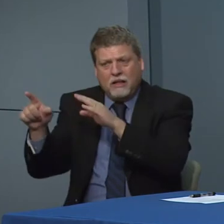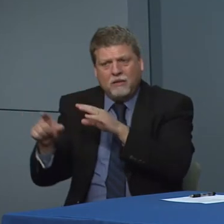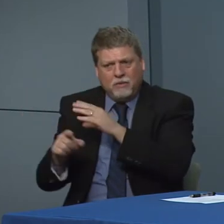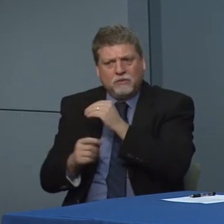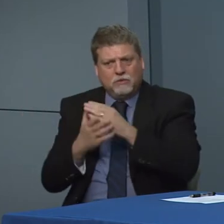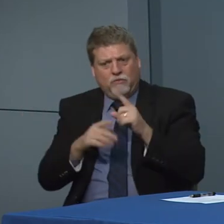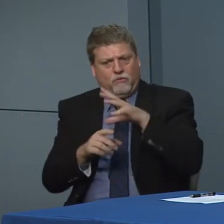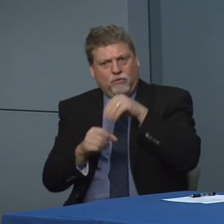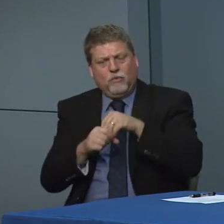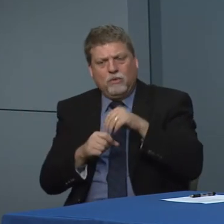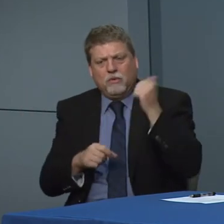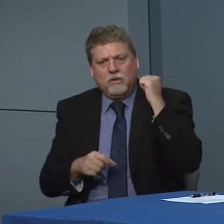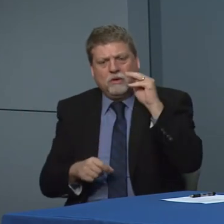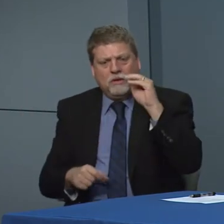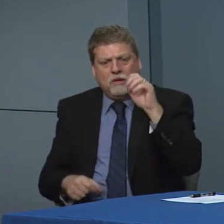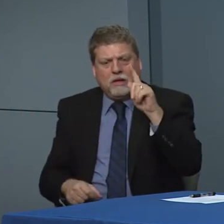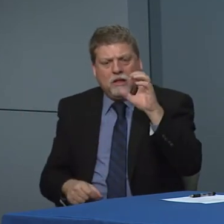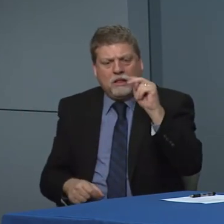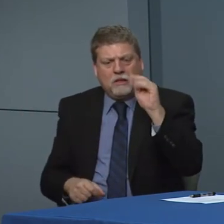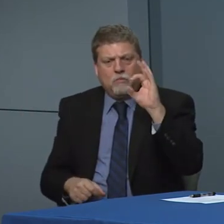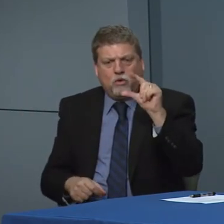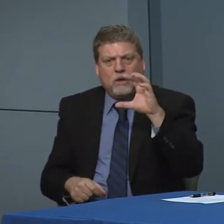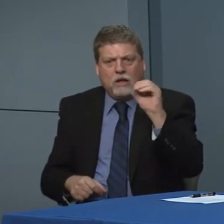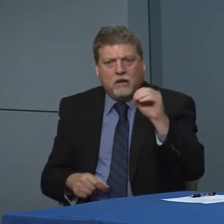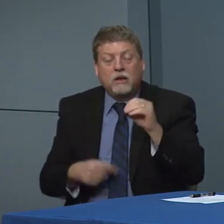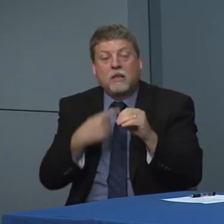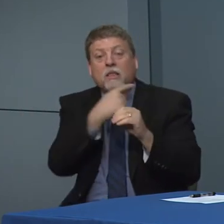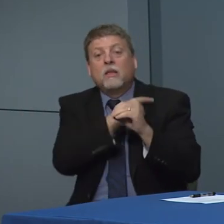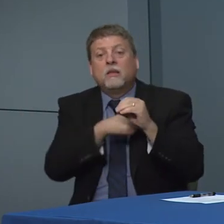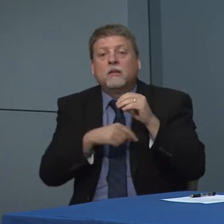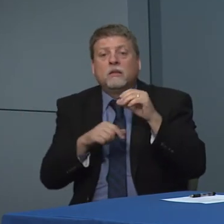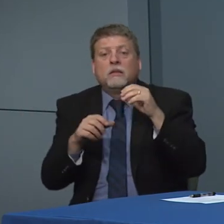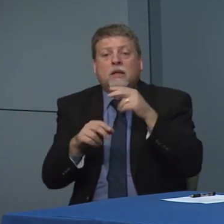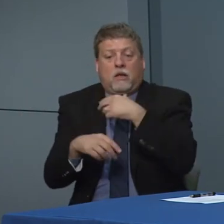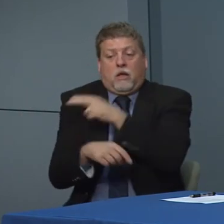I know that a tram at their lab in Mecklenburg County is